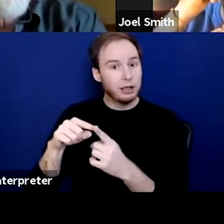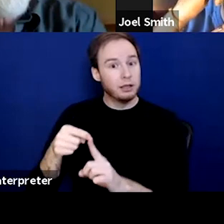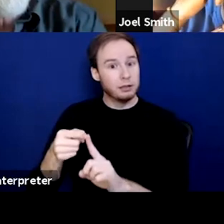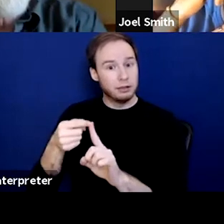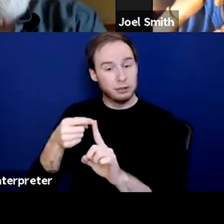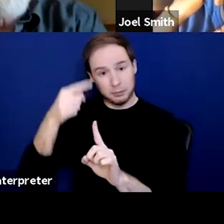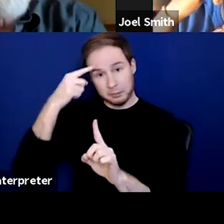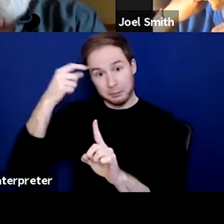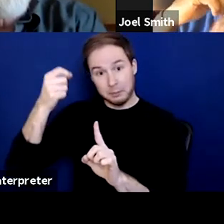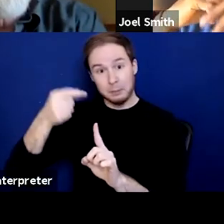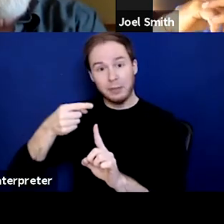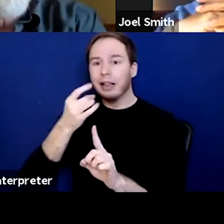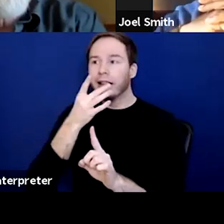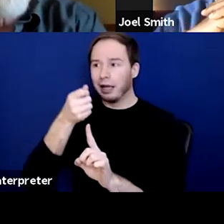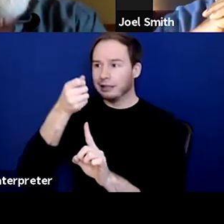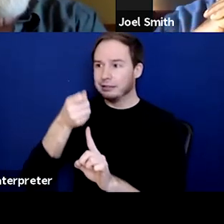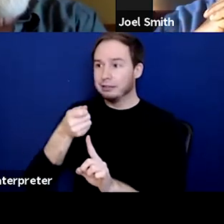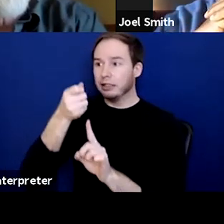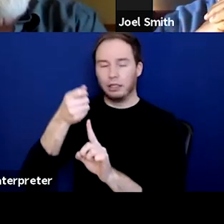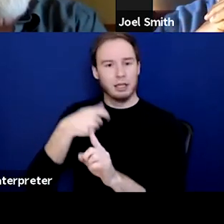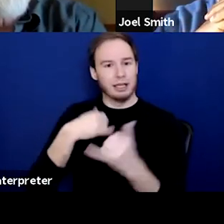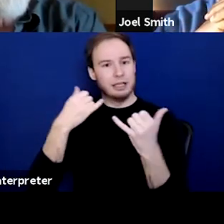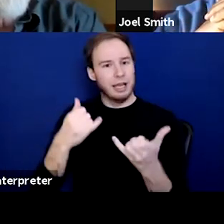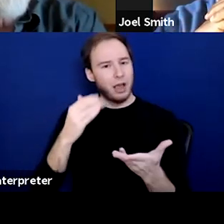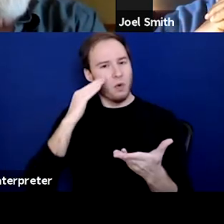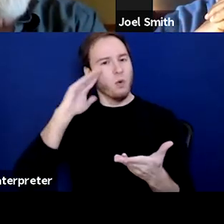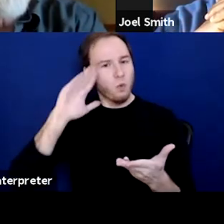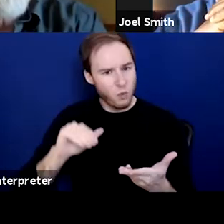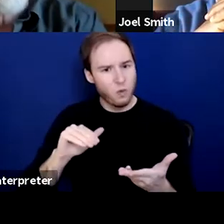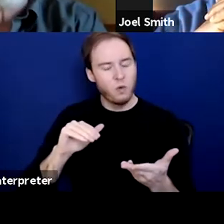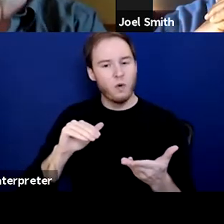the relief that that brings when I heard that,